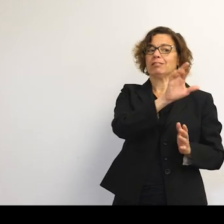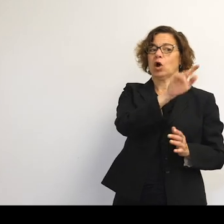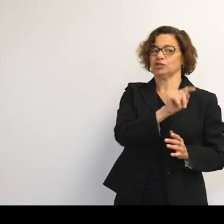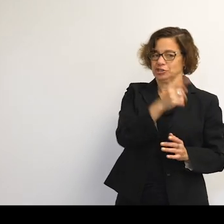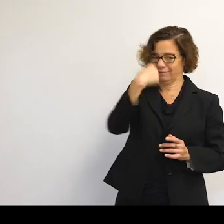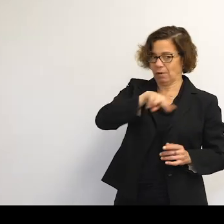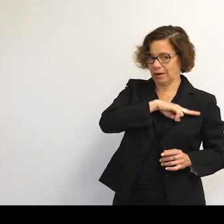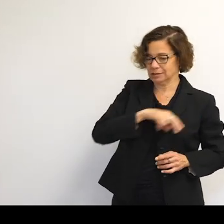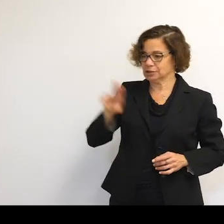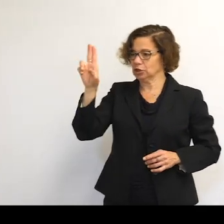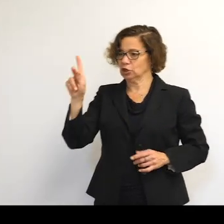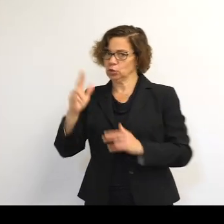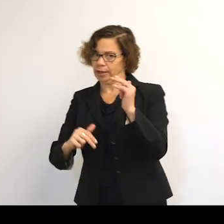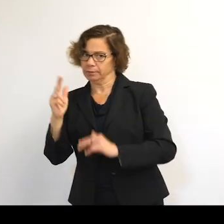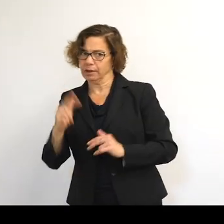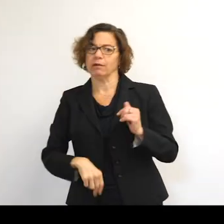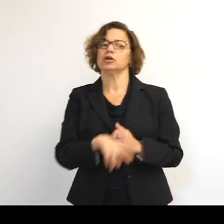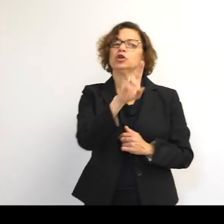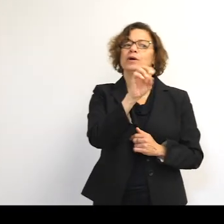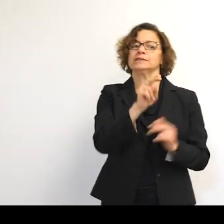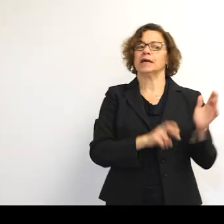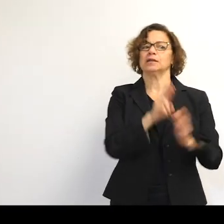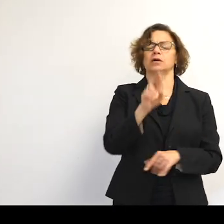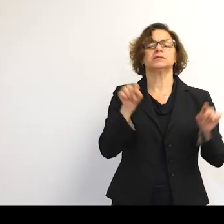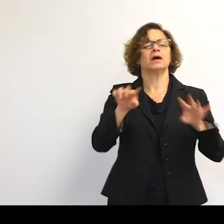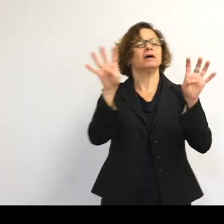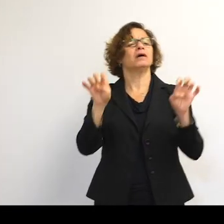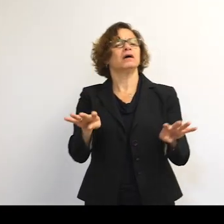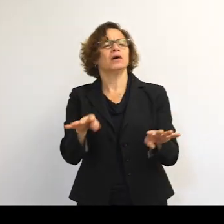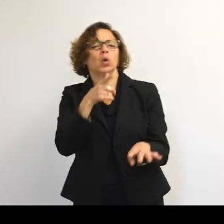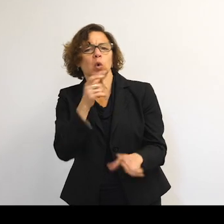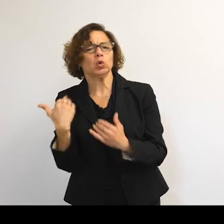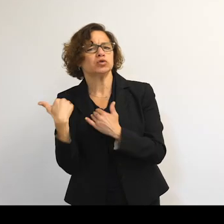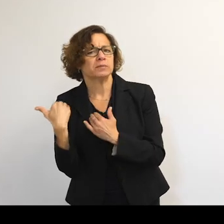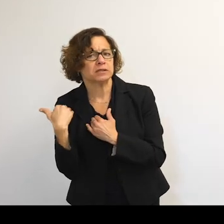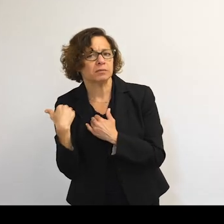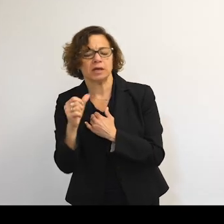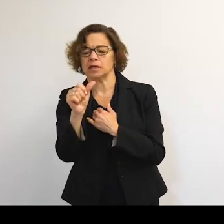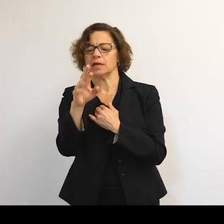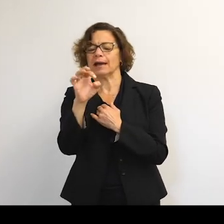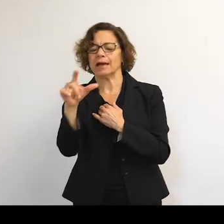And this is an important question, because whose responsibility, then, was Ariel 1?